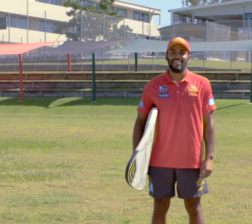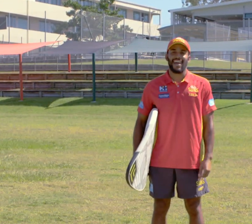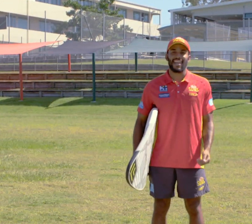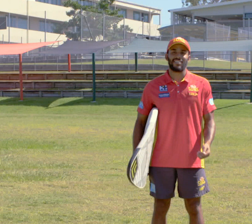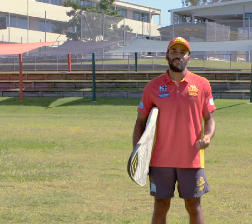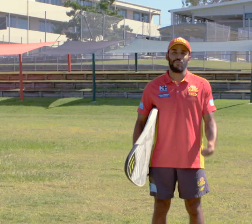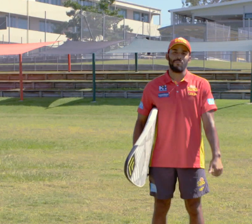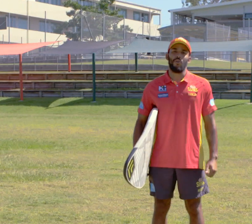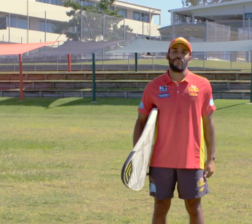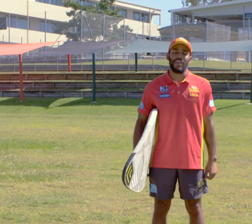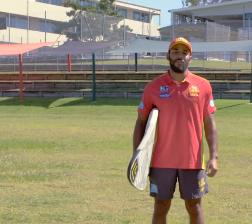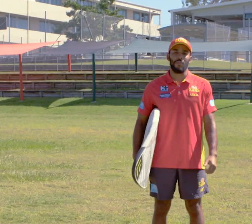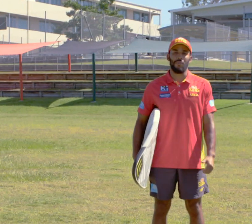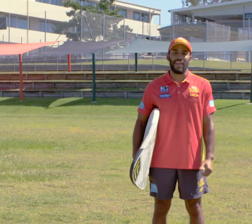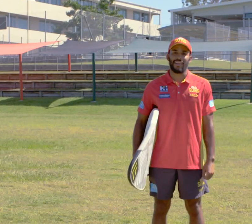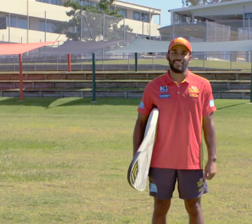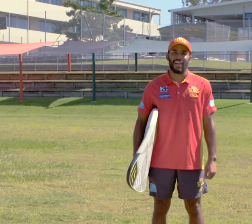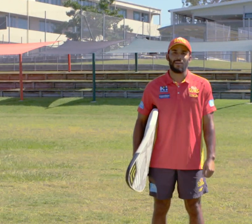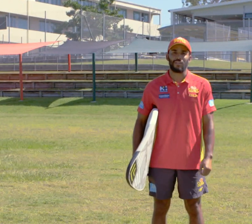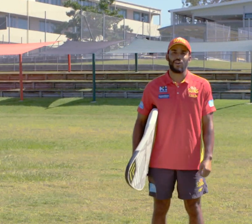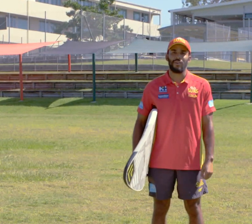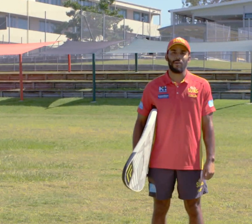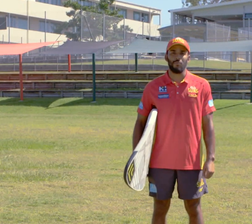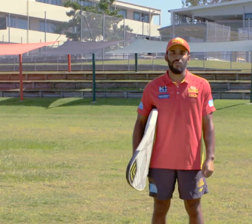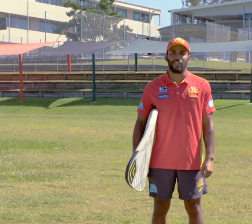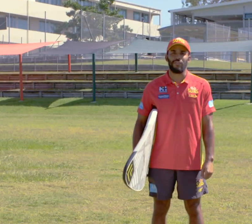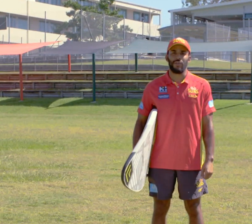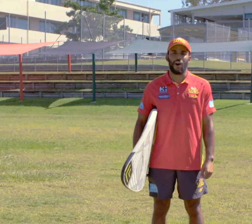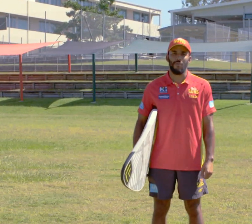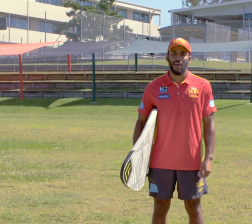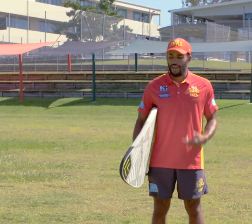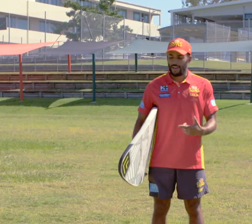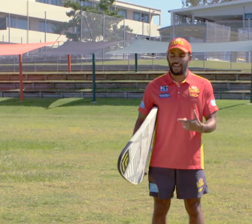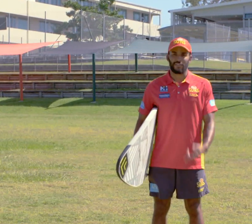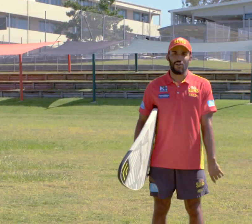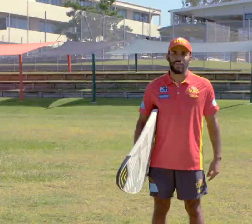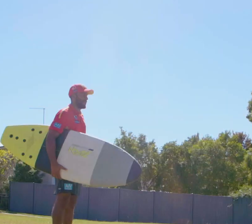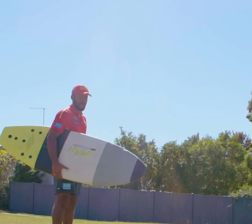Staying active is really important for your health and wellbeing, and today, I'm going to show you a couple of moves you can do at home, around surfing.